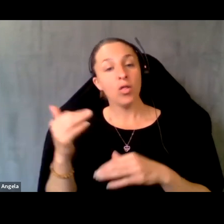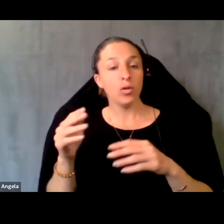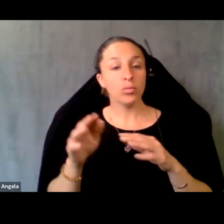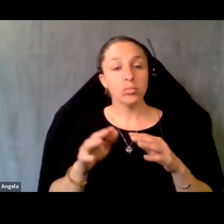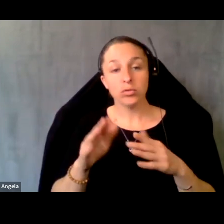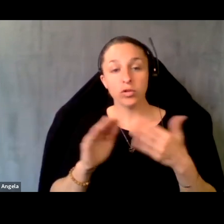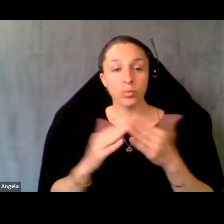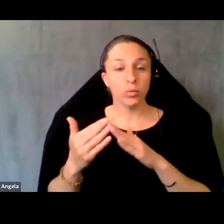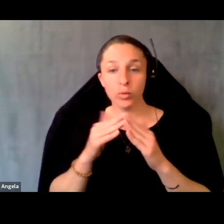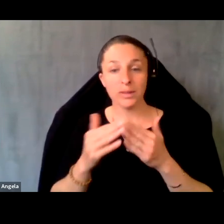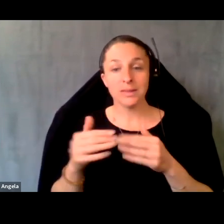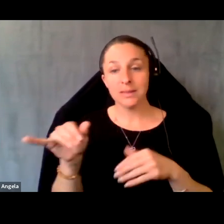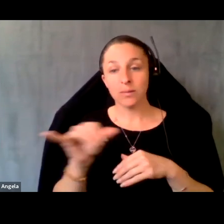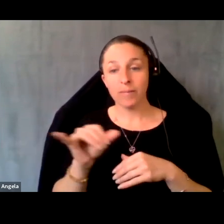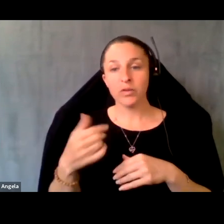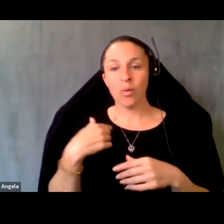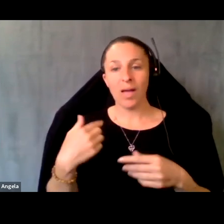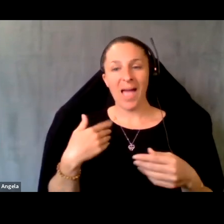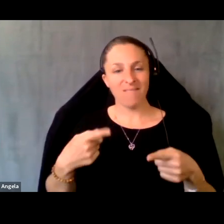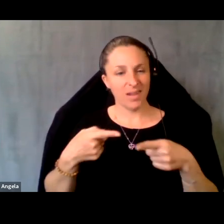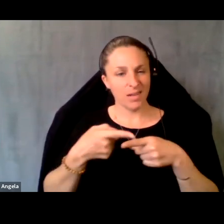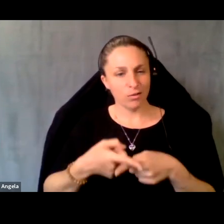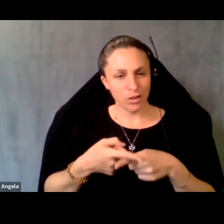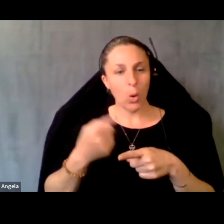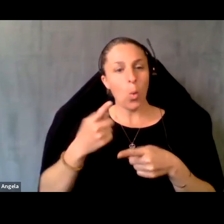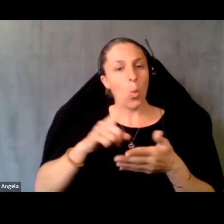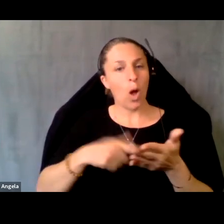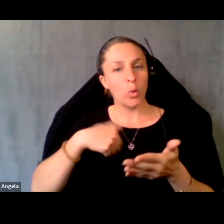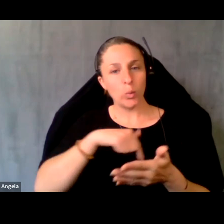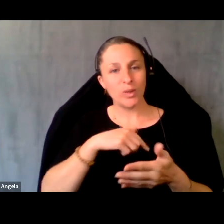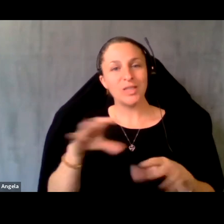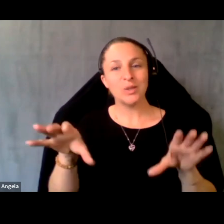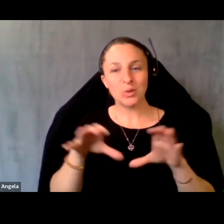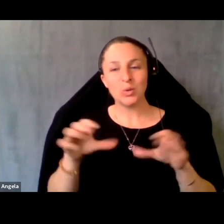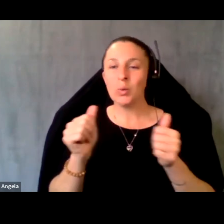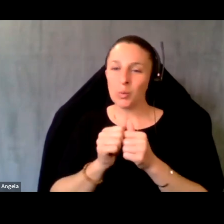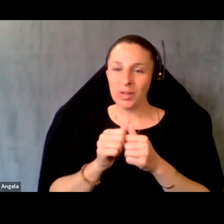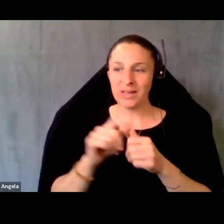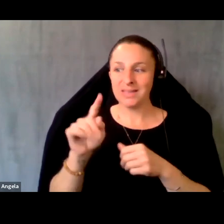So really there's this intersection on what we do with how policy, while we may not serve a specific